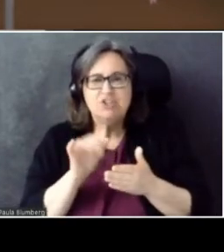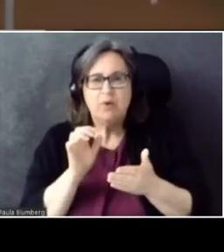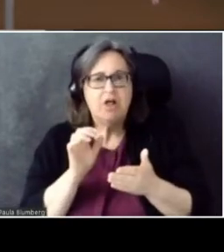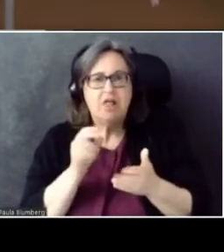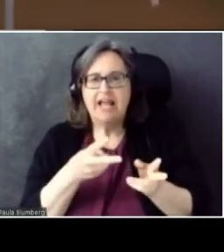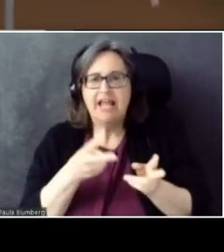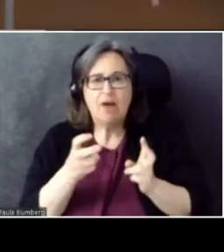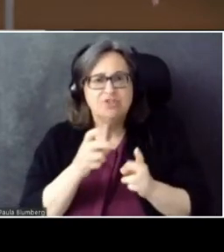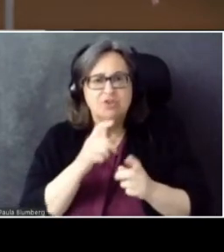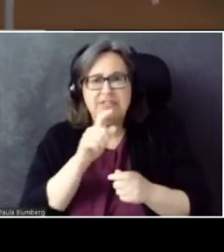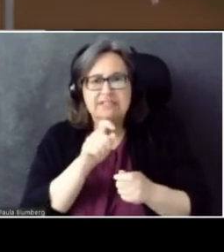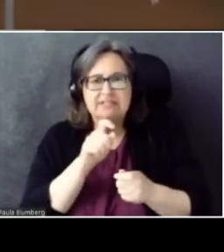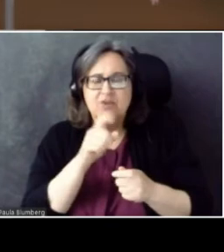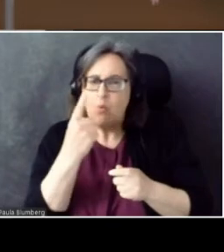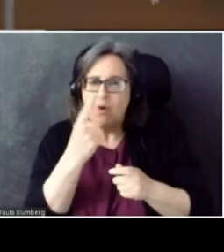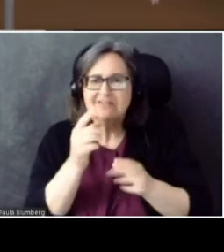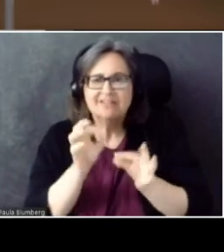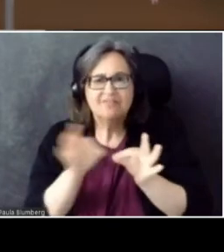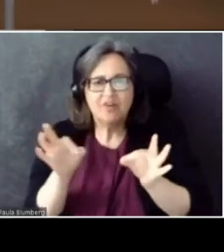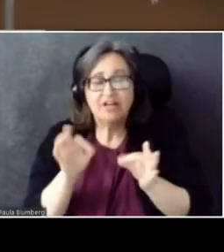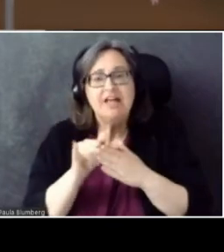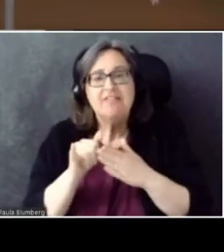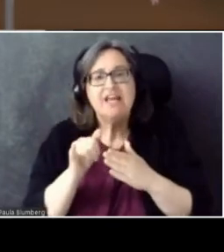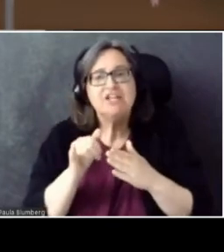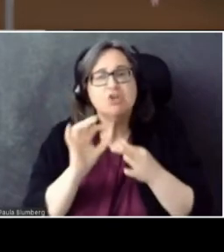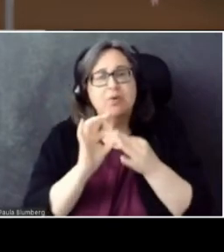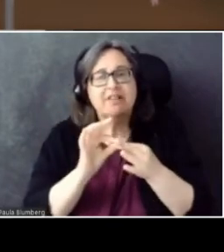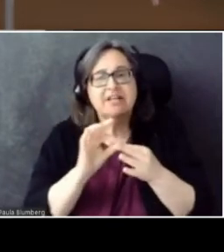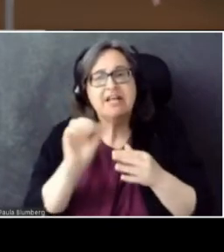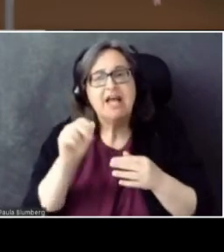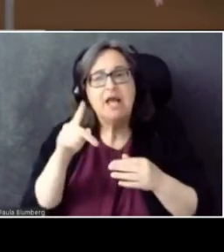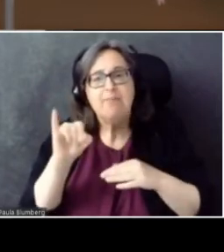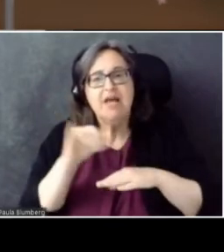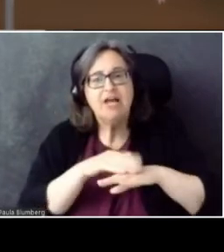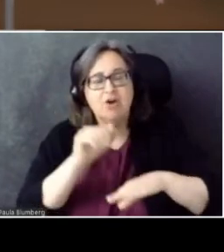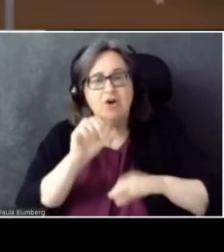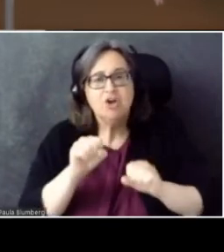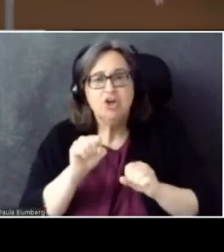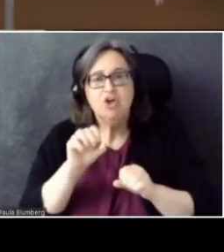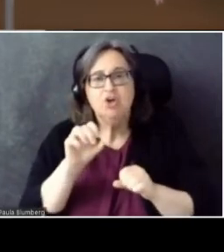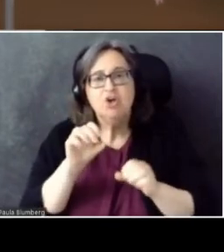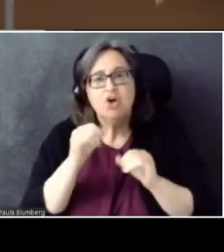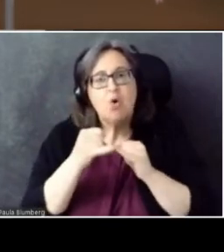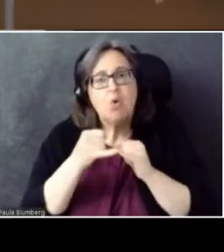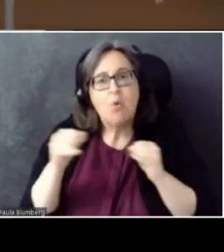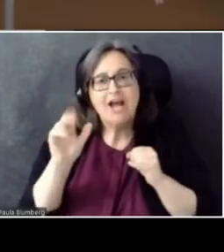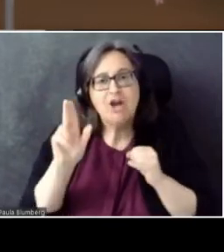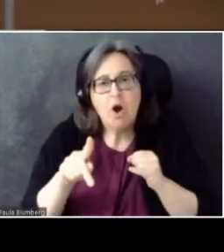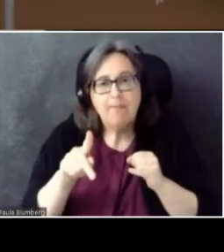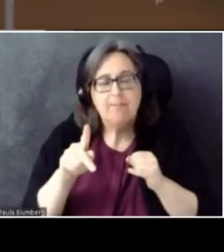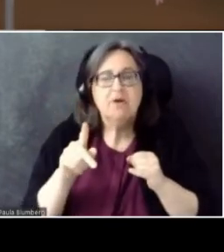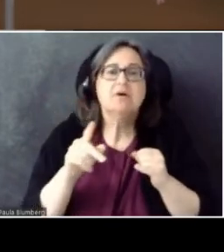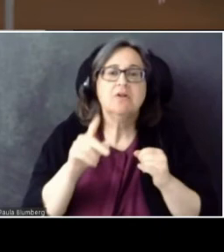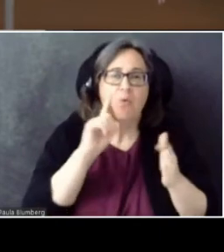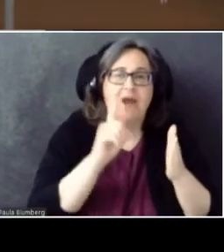But it's a related API call, where you can wire up the recognizer and the recognizing.